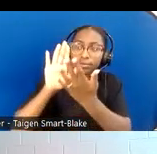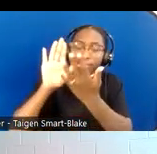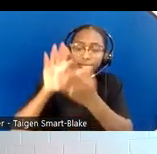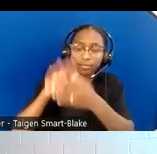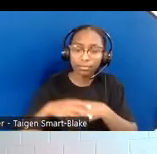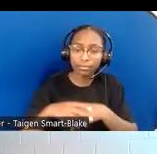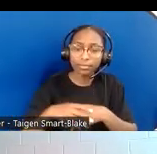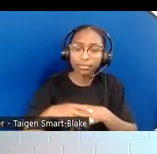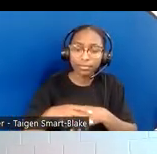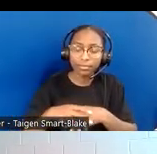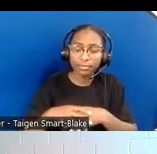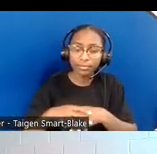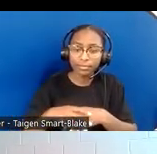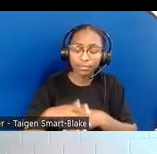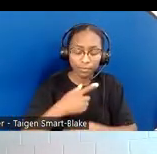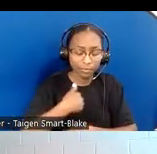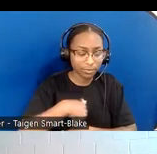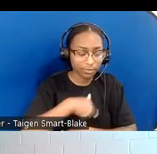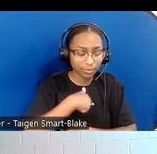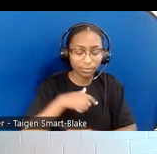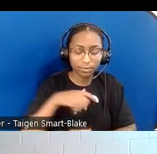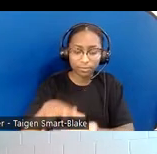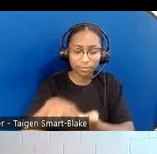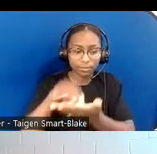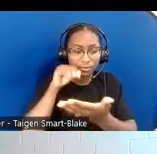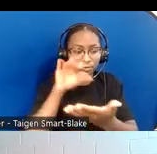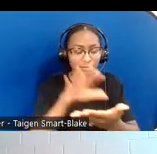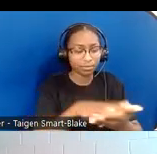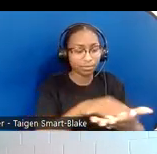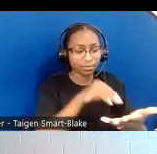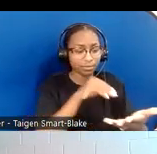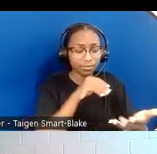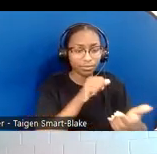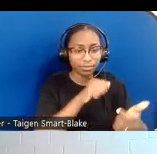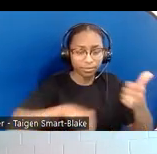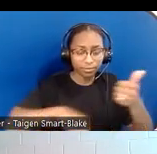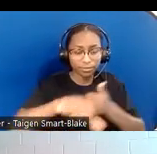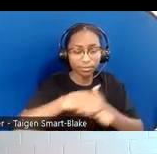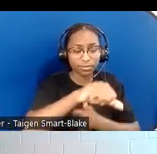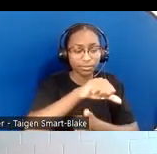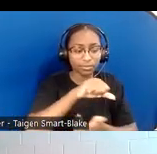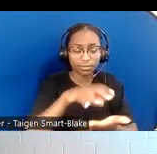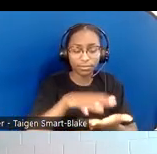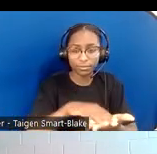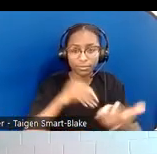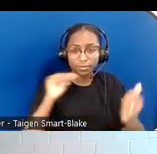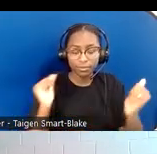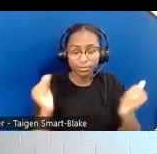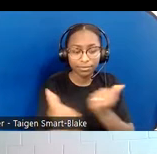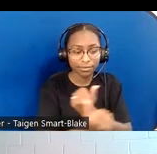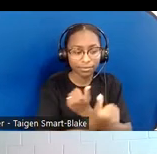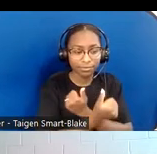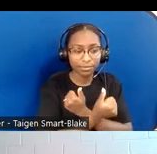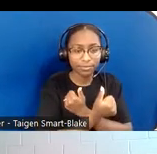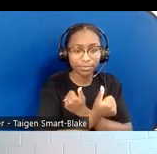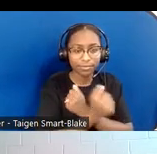As we learn from one another Learn to love each other